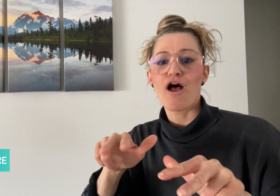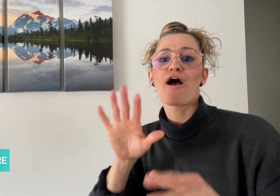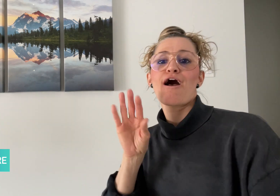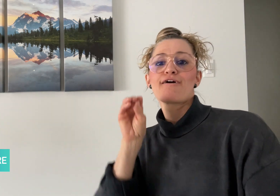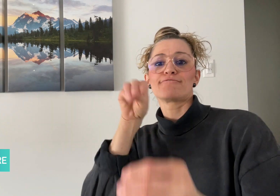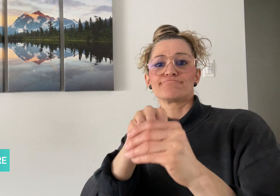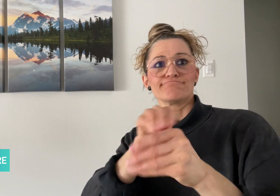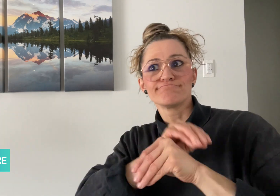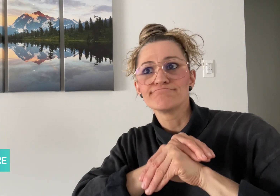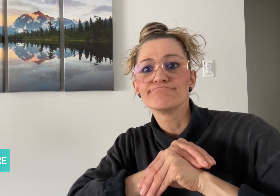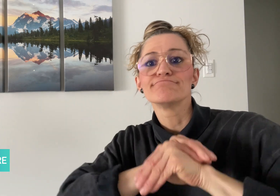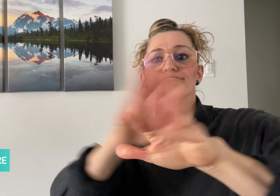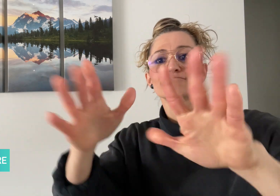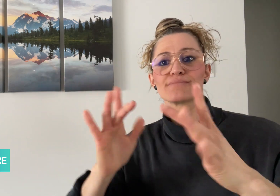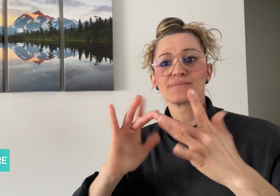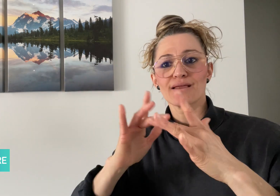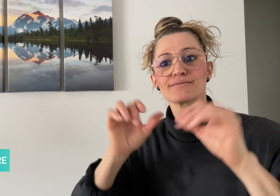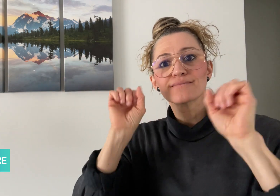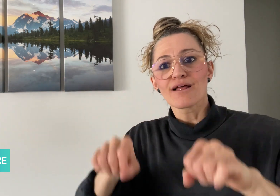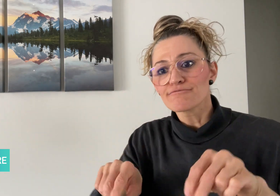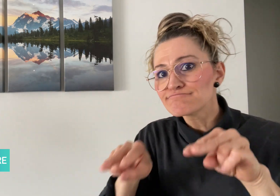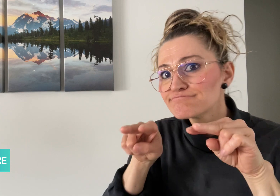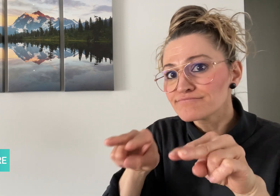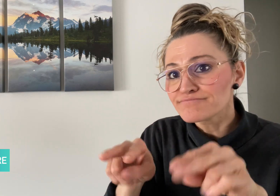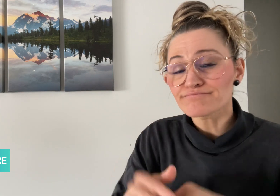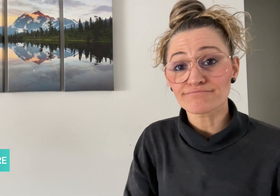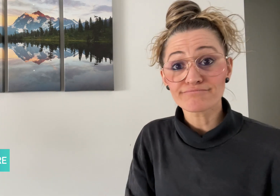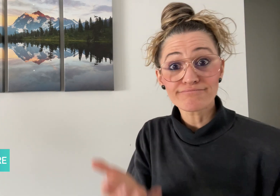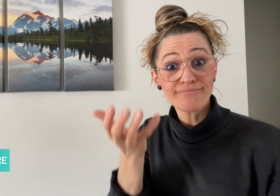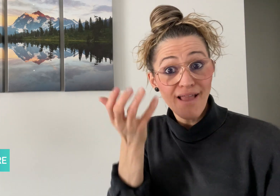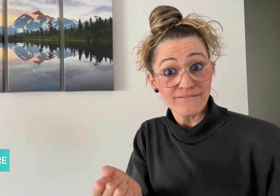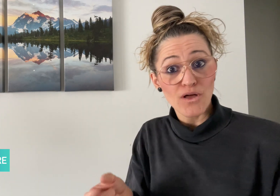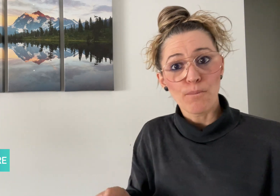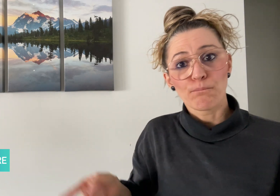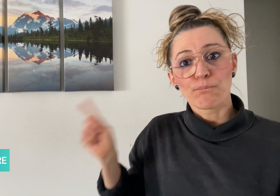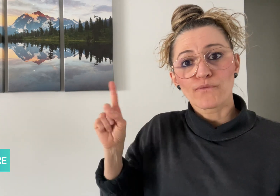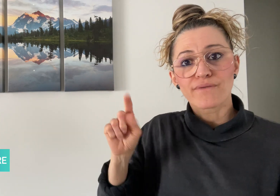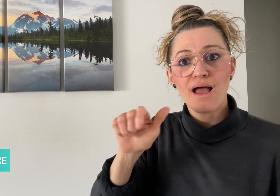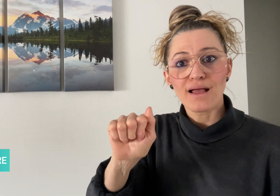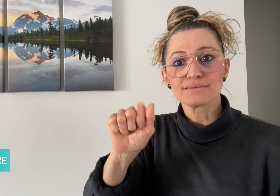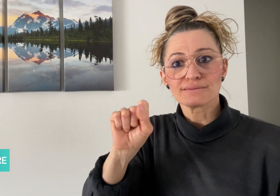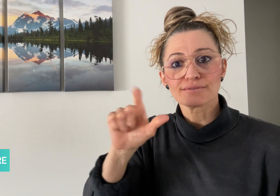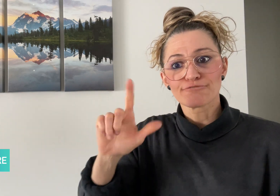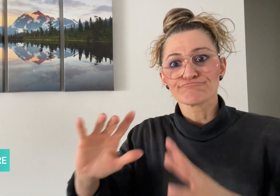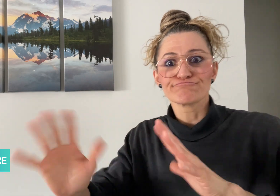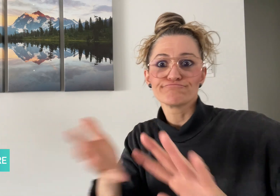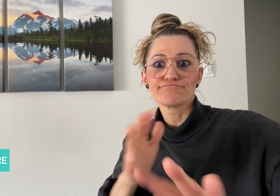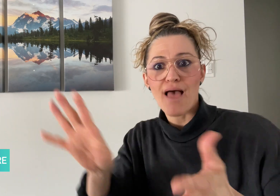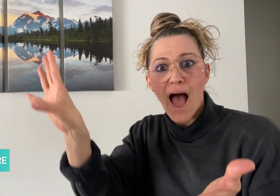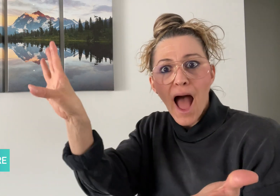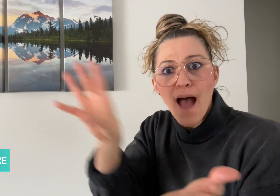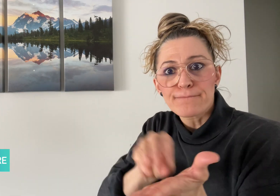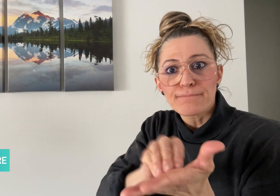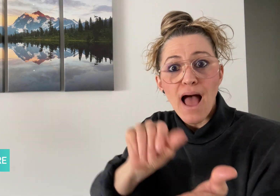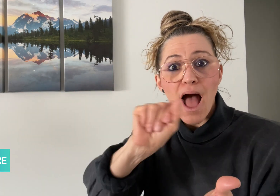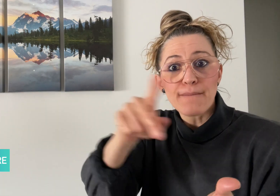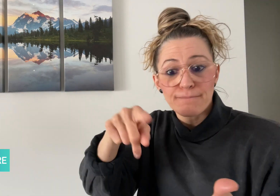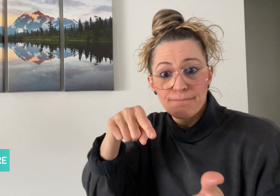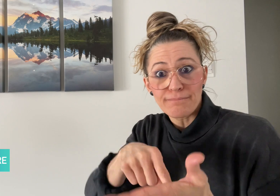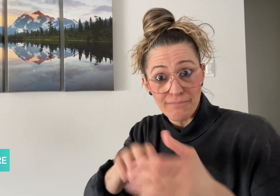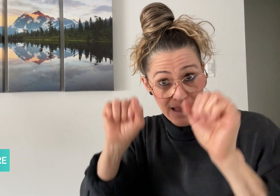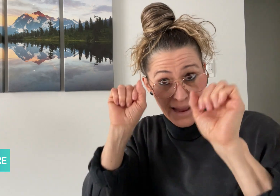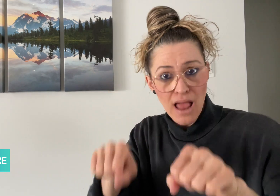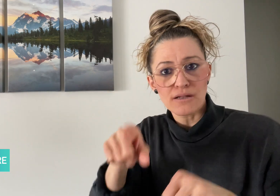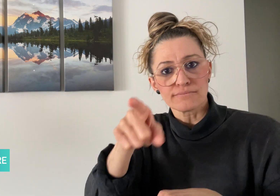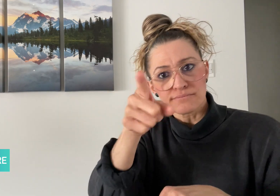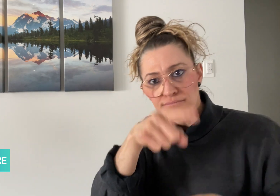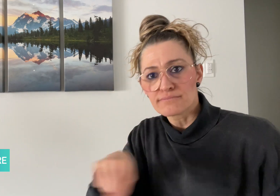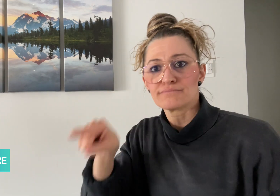was moved online. The Puff ASL storytelling app can also